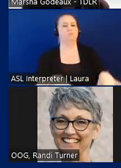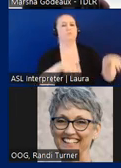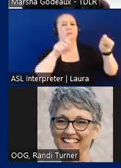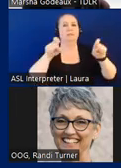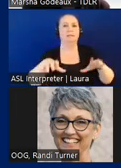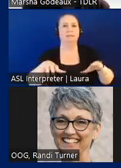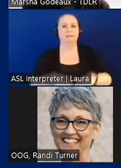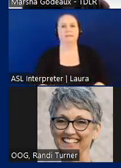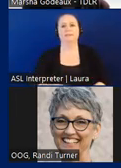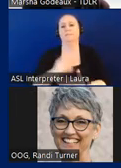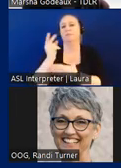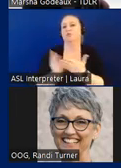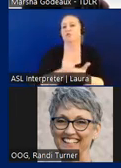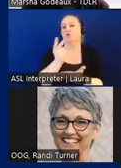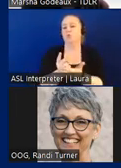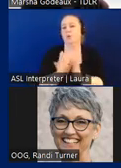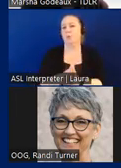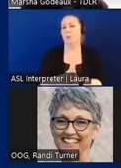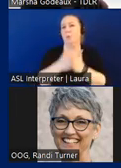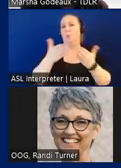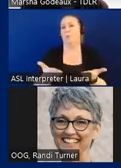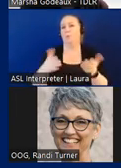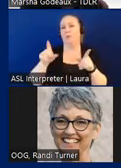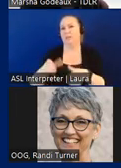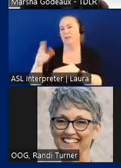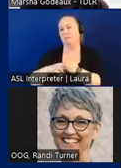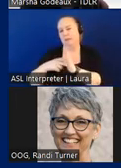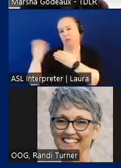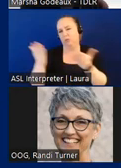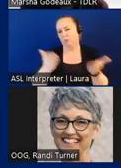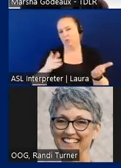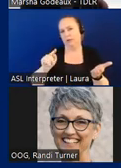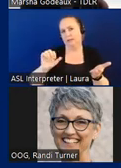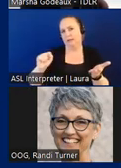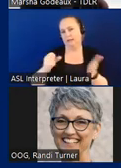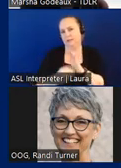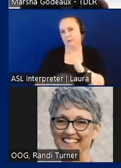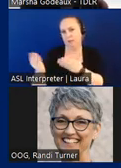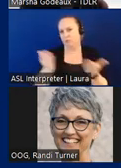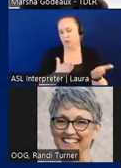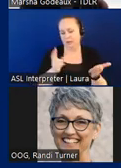a two hour open book test meaning you can bring a copy of tas in to the test it has 60 questions